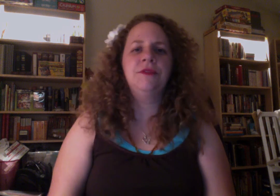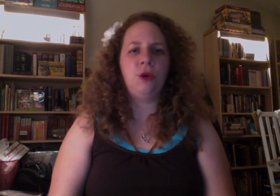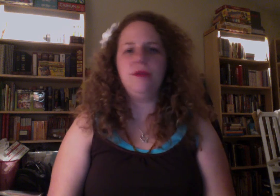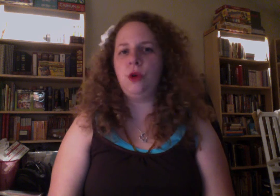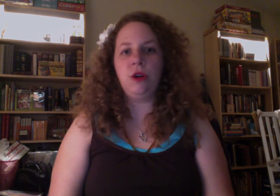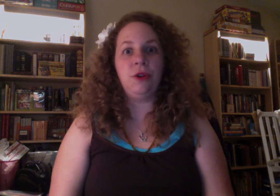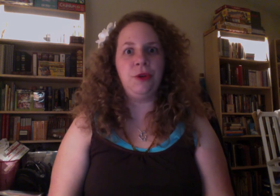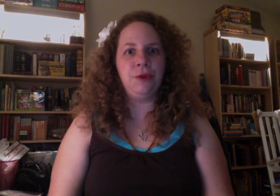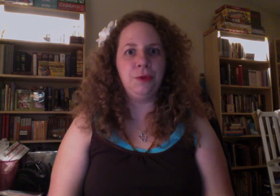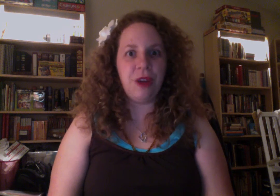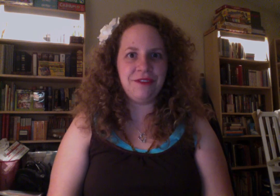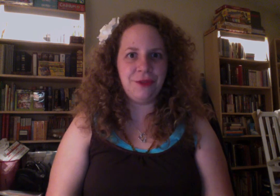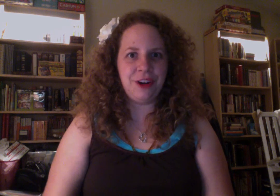FOR-FOR or what for.